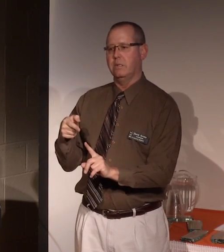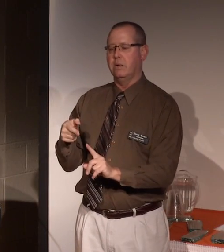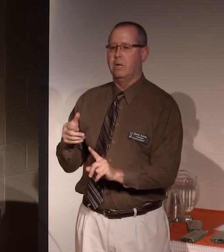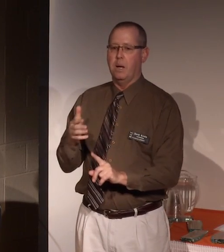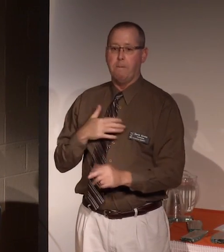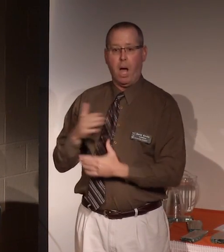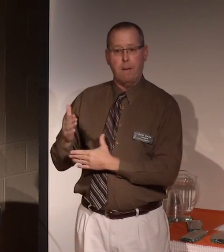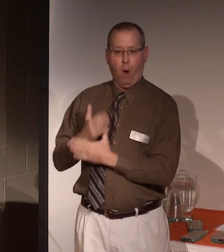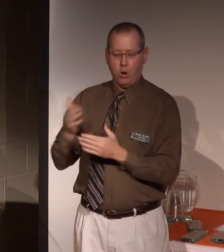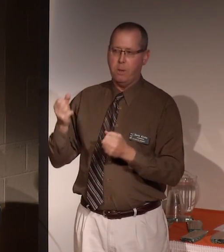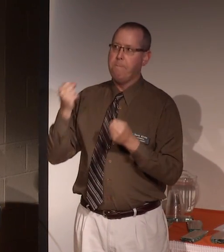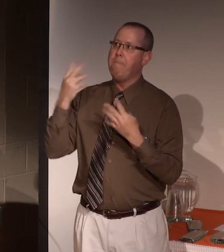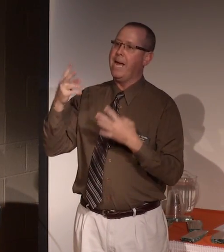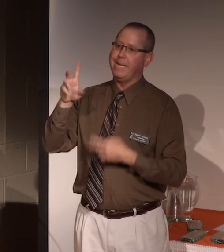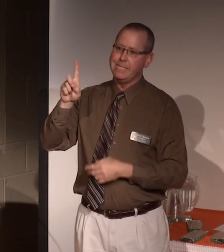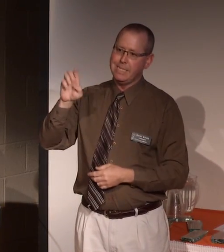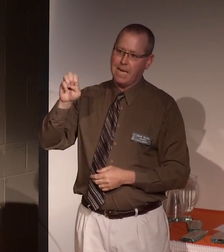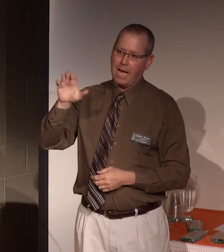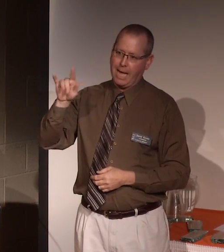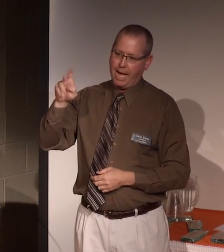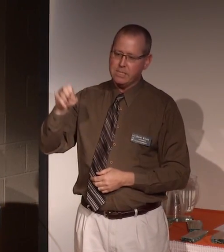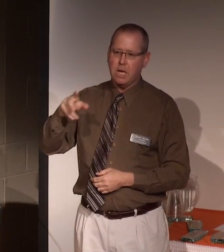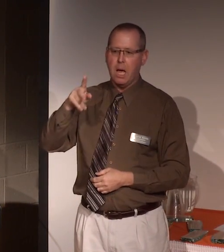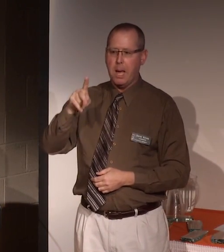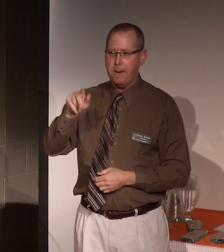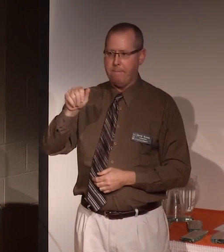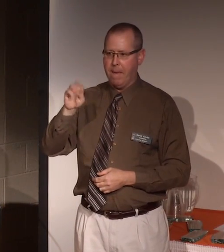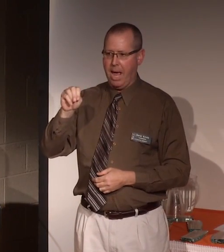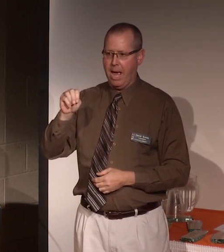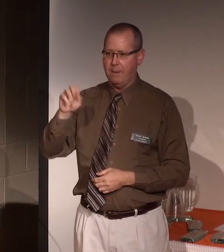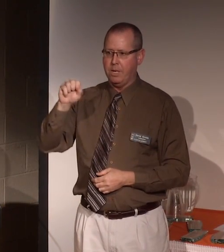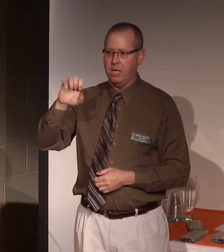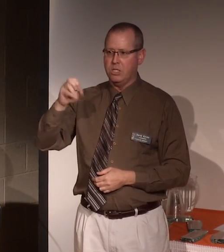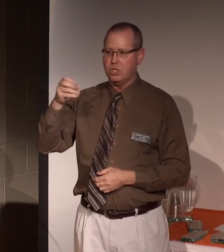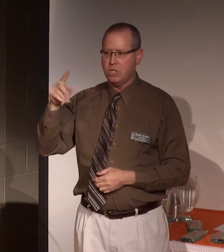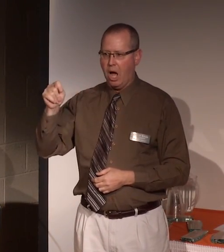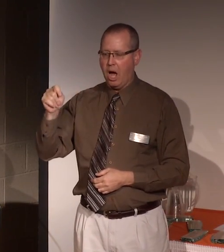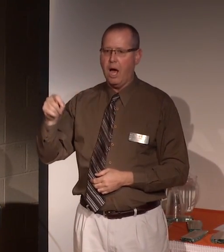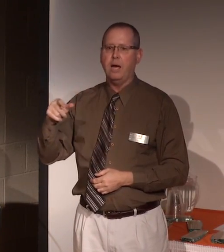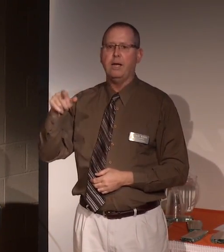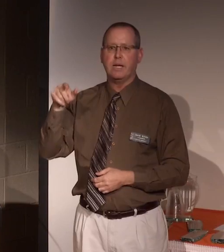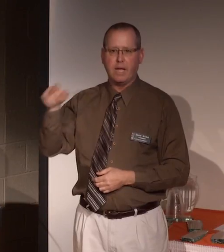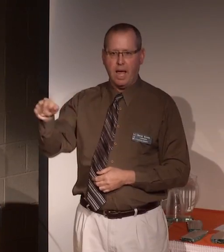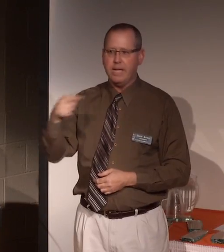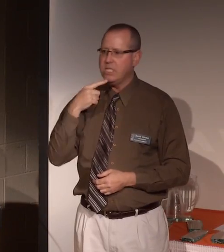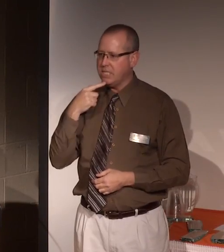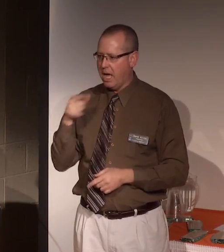My partner for many decades, Pam Schott. May she stay forever young like these young men are in my